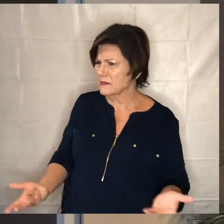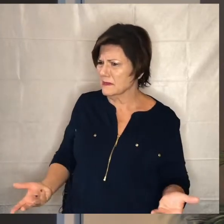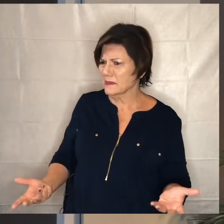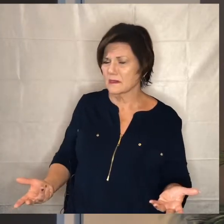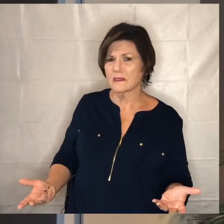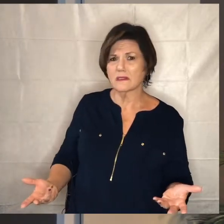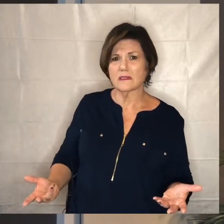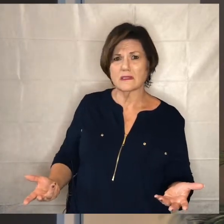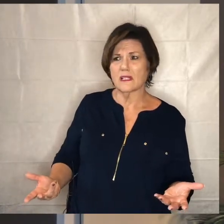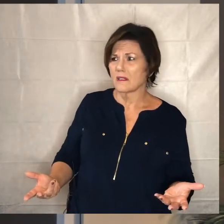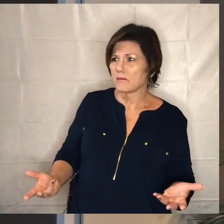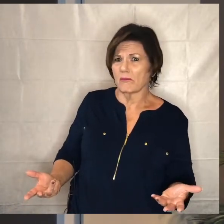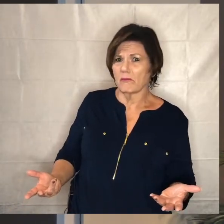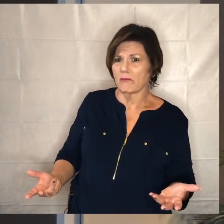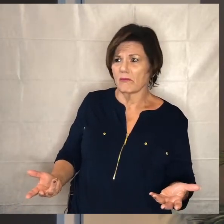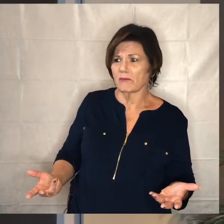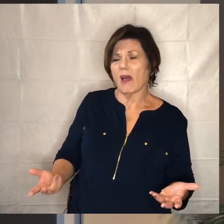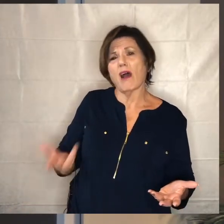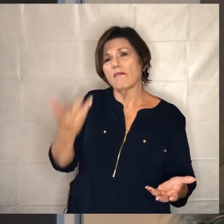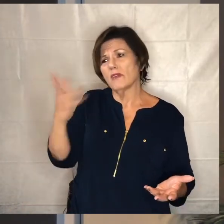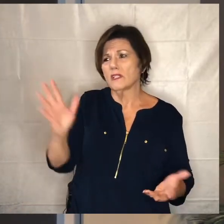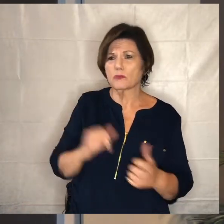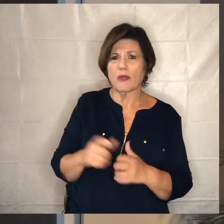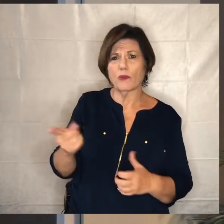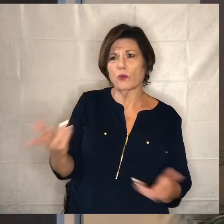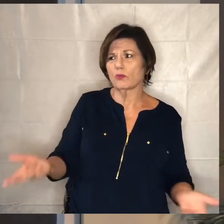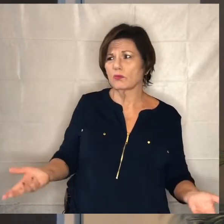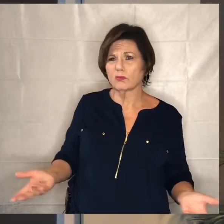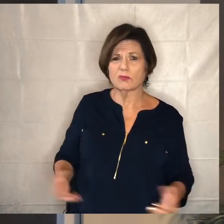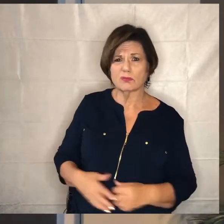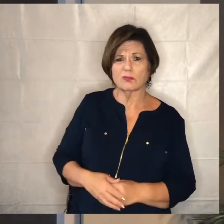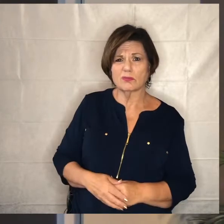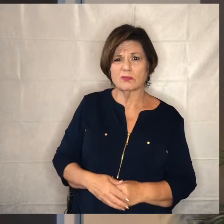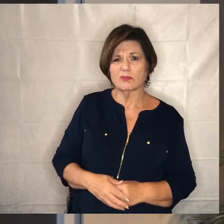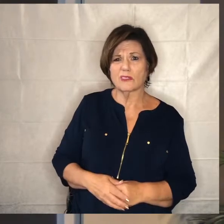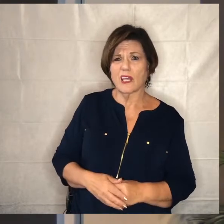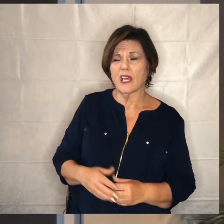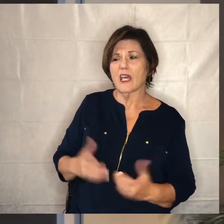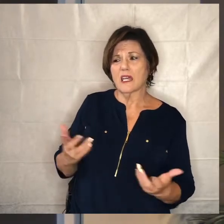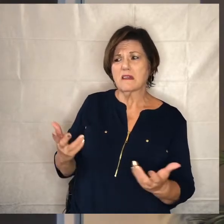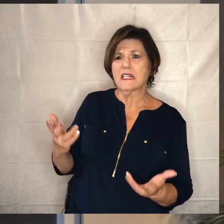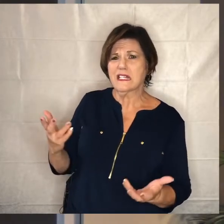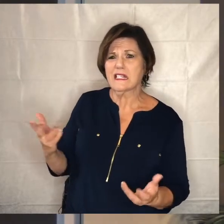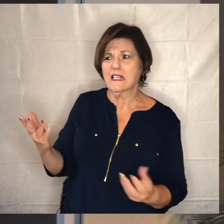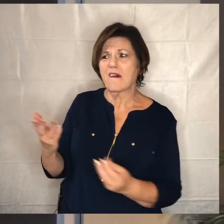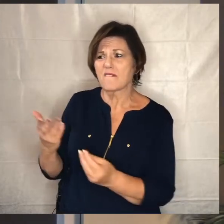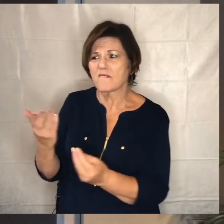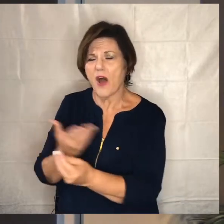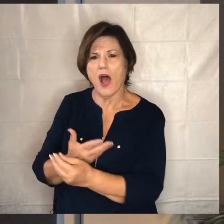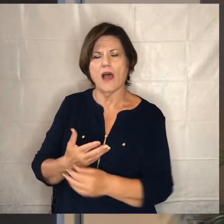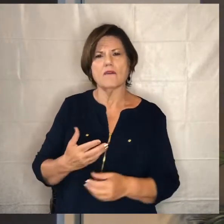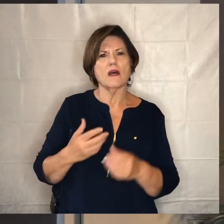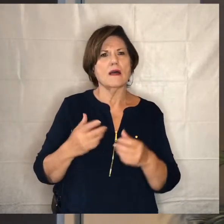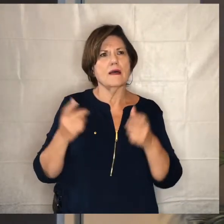conversation there's a sense of like i'm done with you he essentially all but fires him so the manager thinks to himself has to kind of